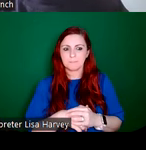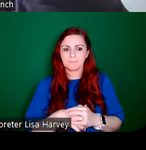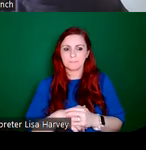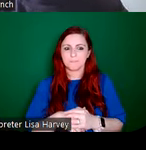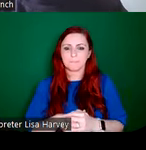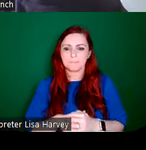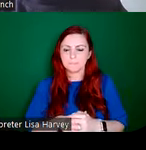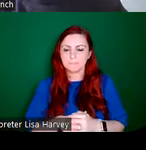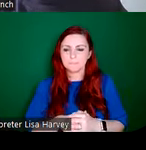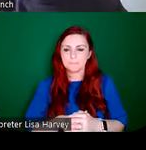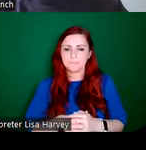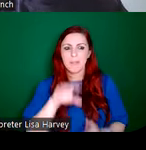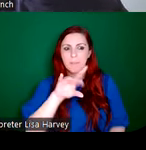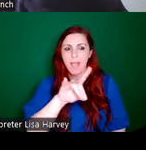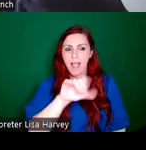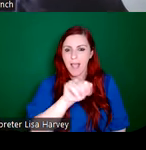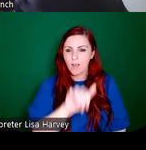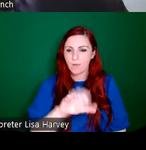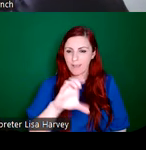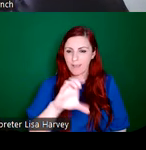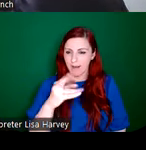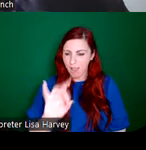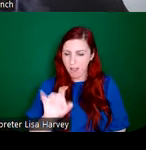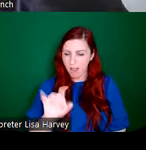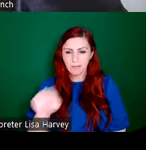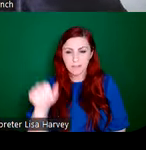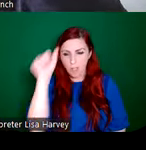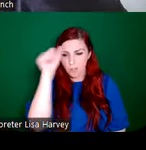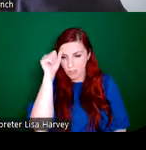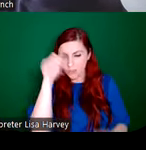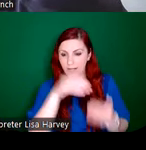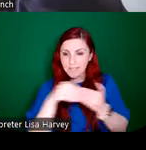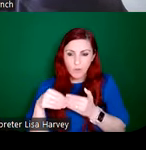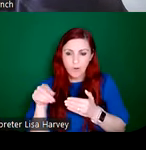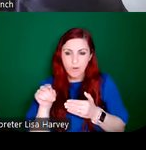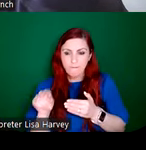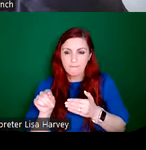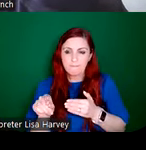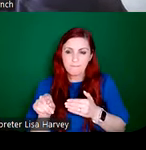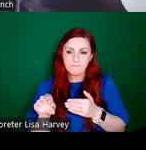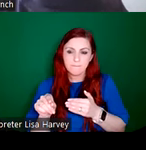Harry Clarke, he is a kind of the acknowledged leader of the Irish Arts and